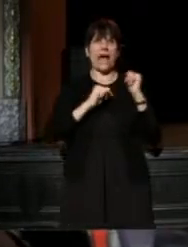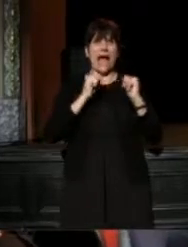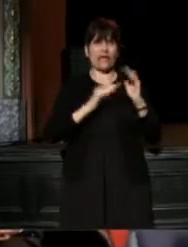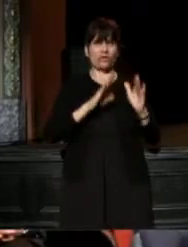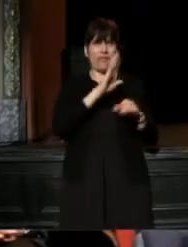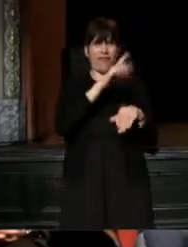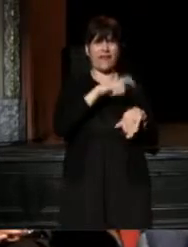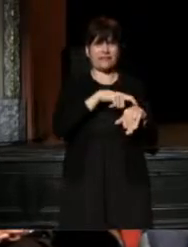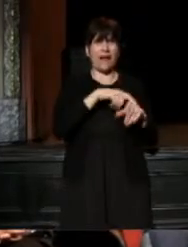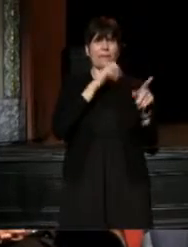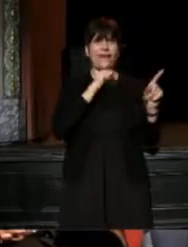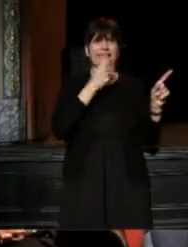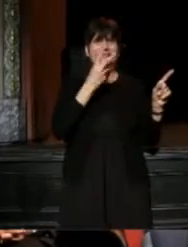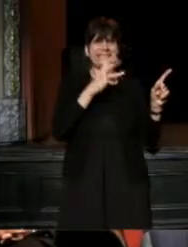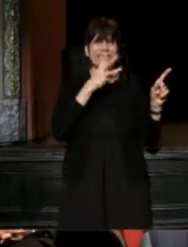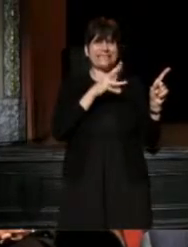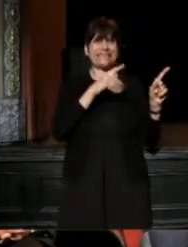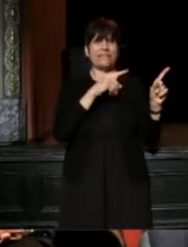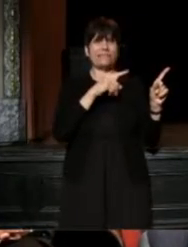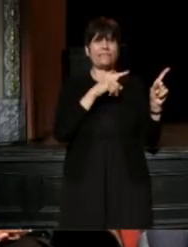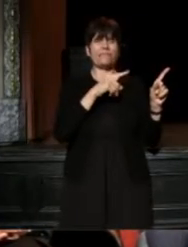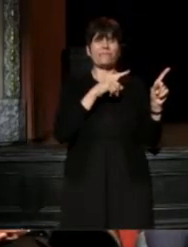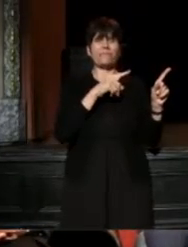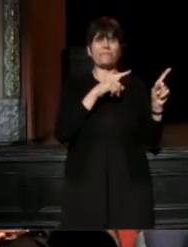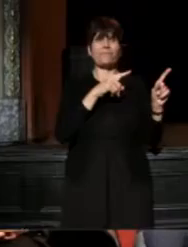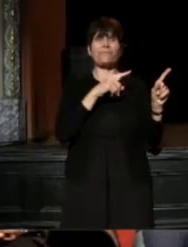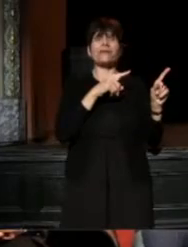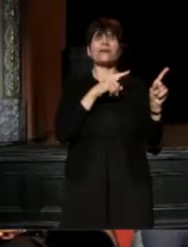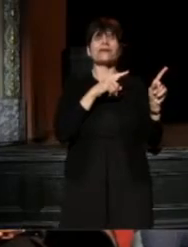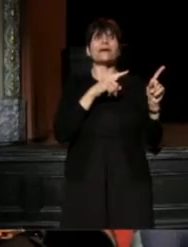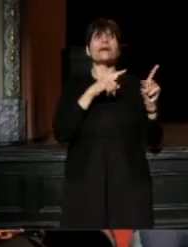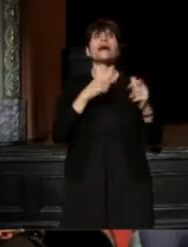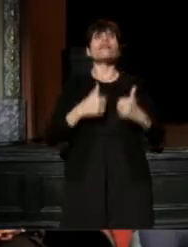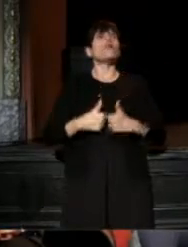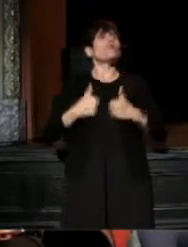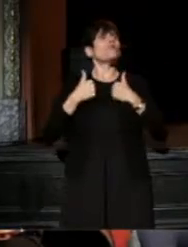This imprint of the resident company idea